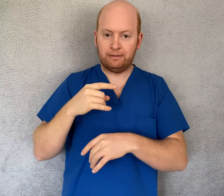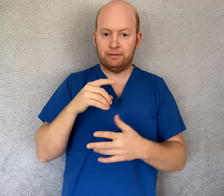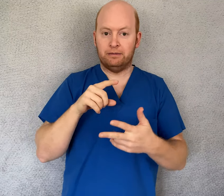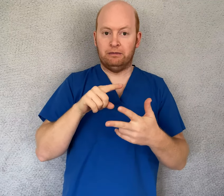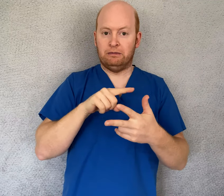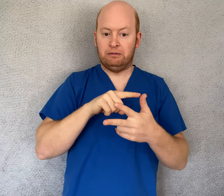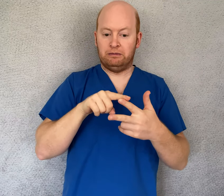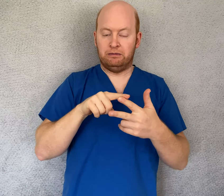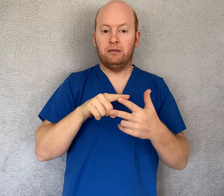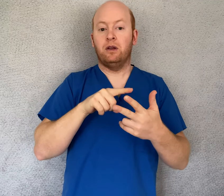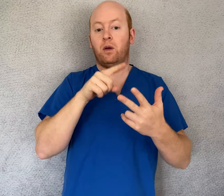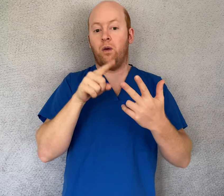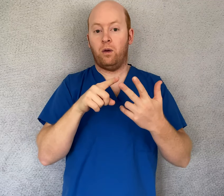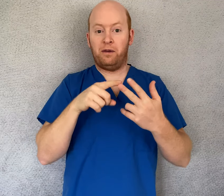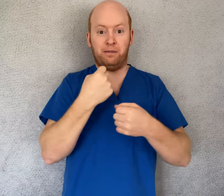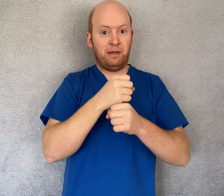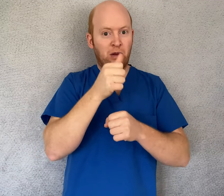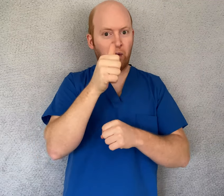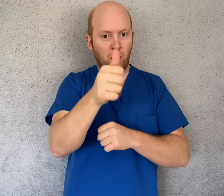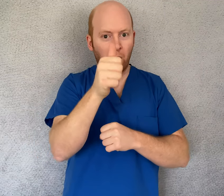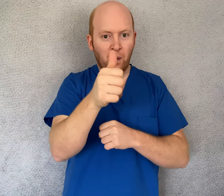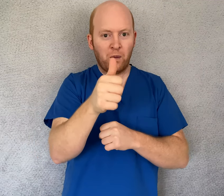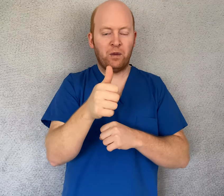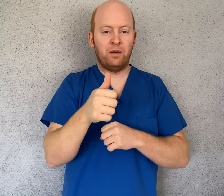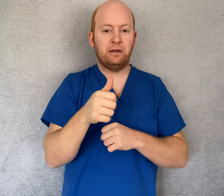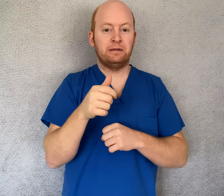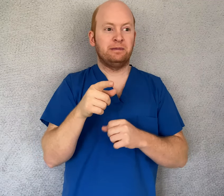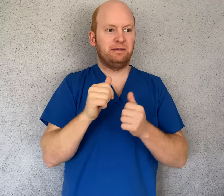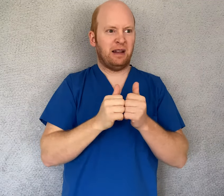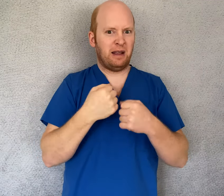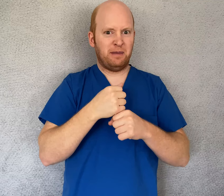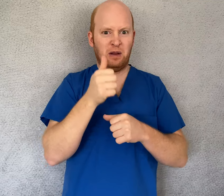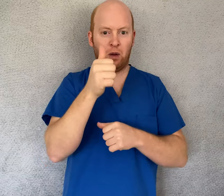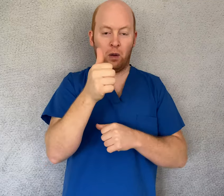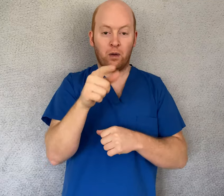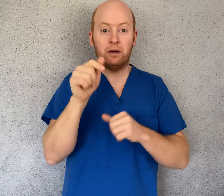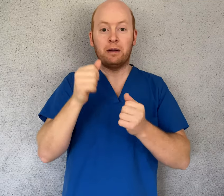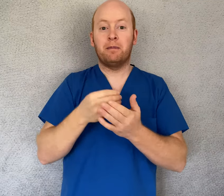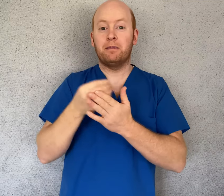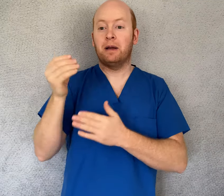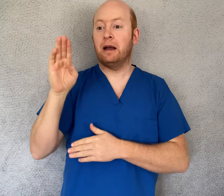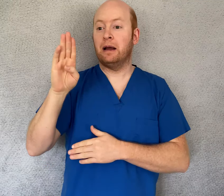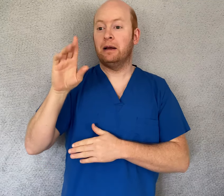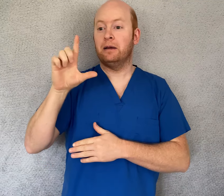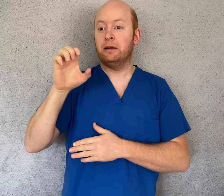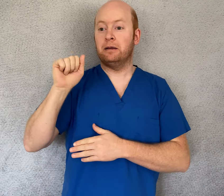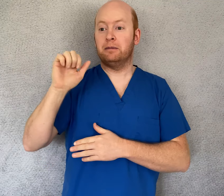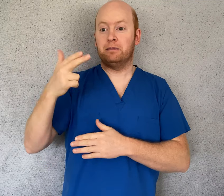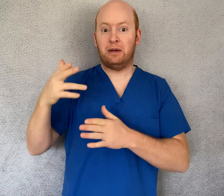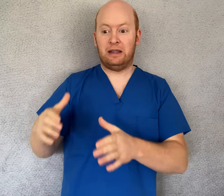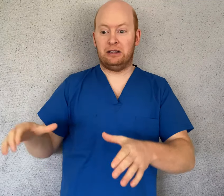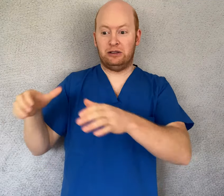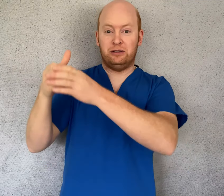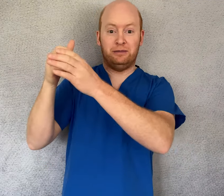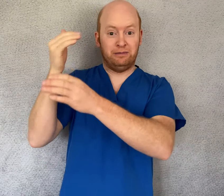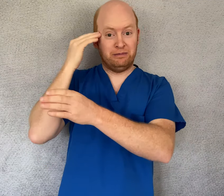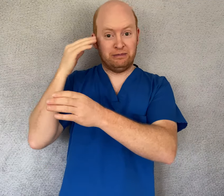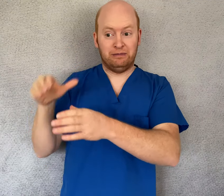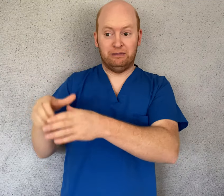simply make your own by getting one gallon of water